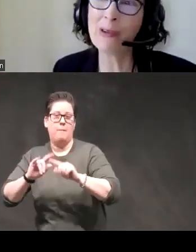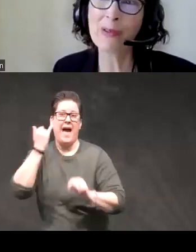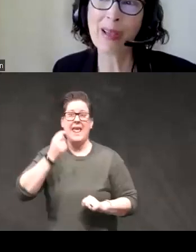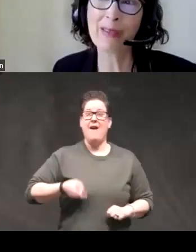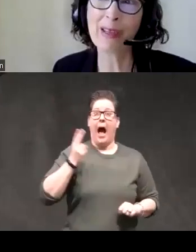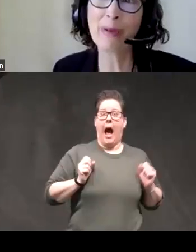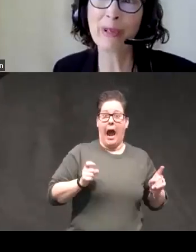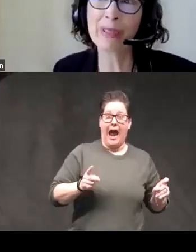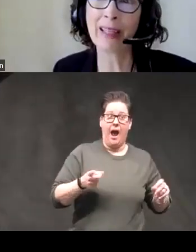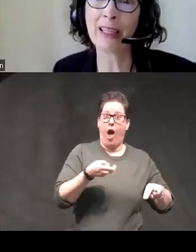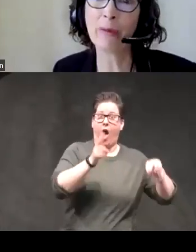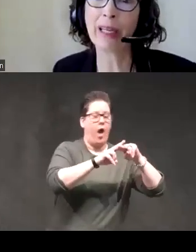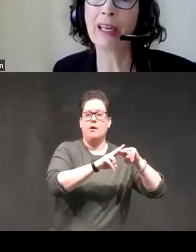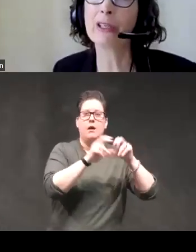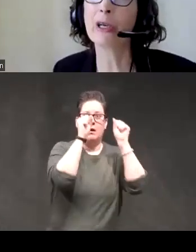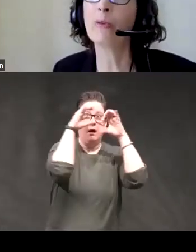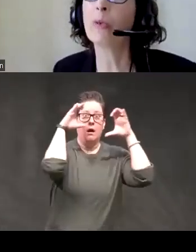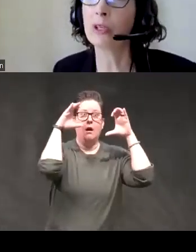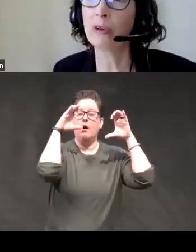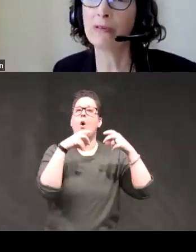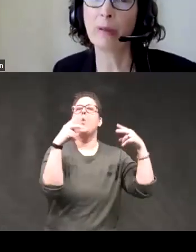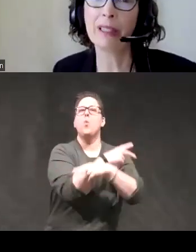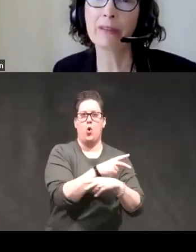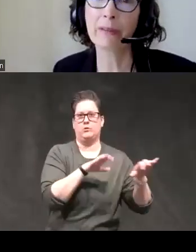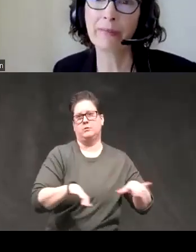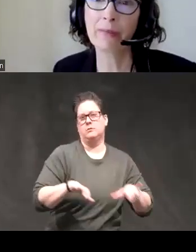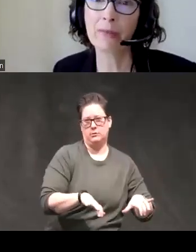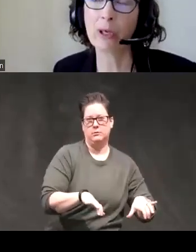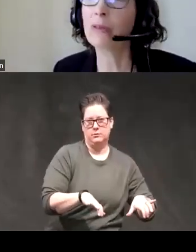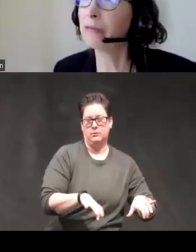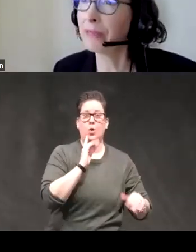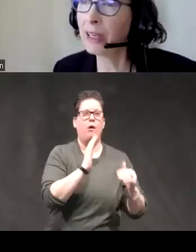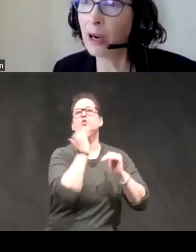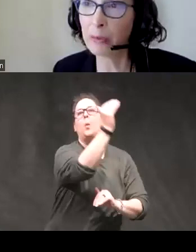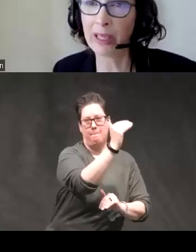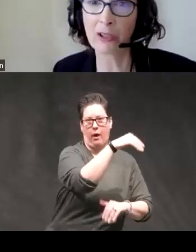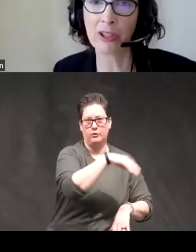news as their pupils dilate they're beginning to show worse performance so fit our prediction